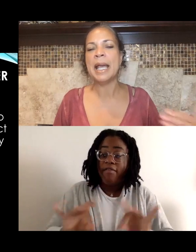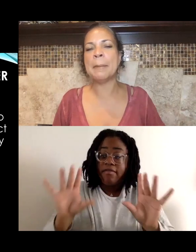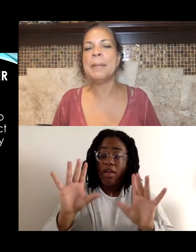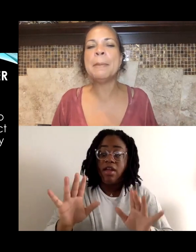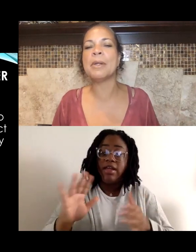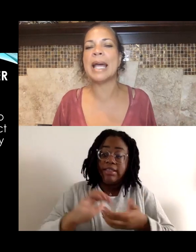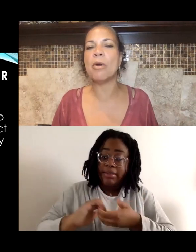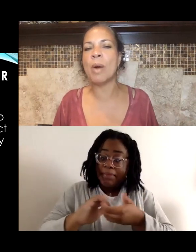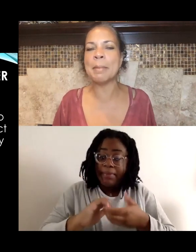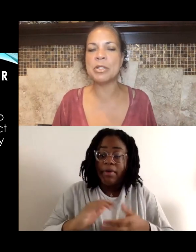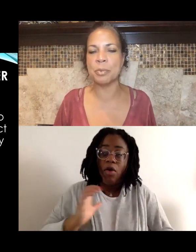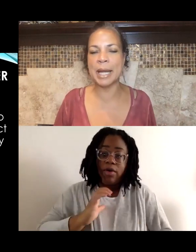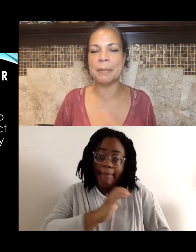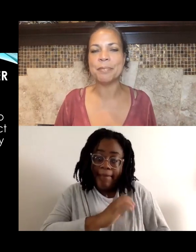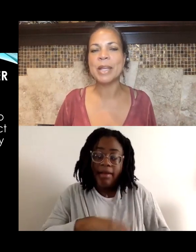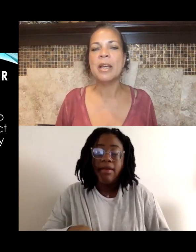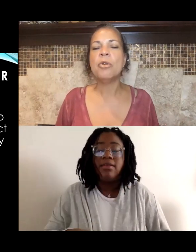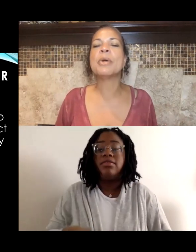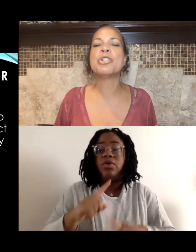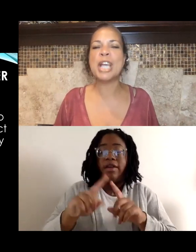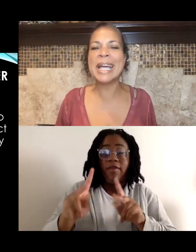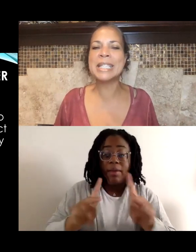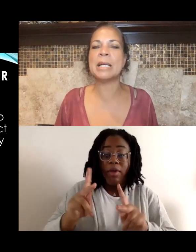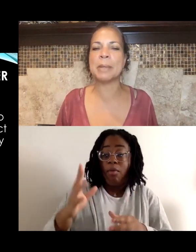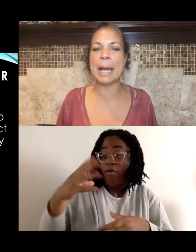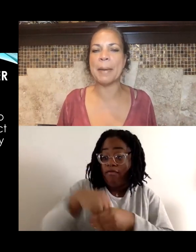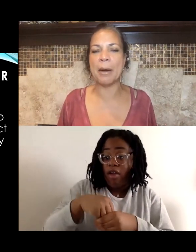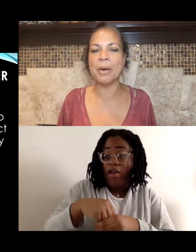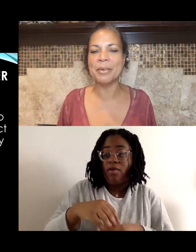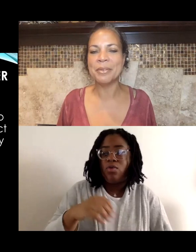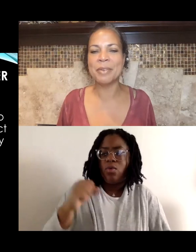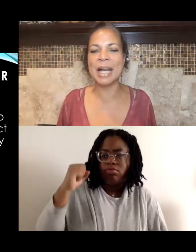and people like Kwame Ture, who were chanting Black Power,